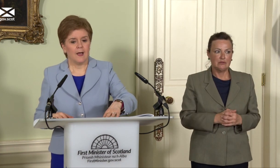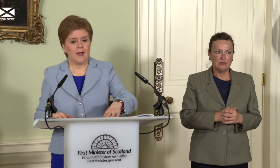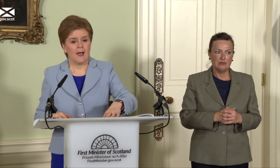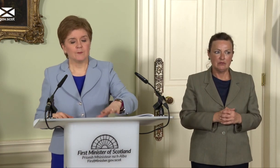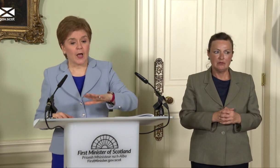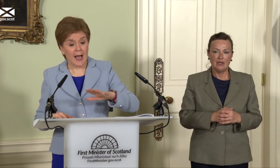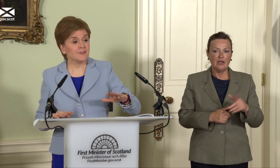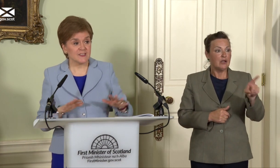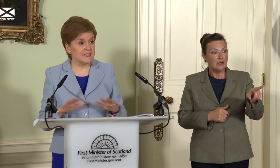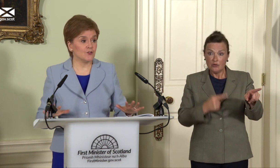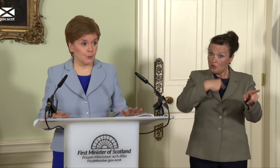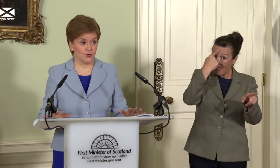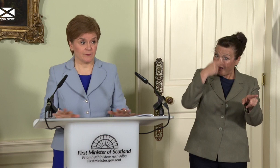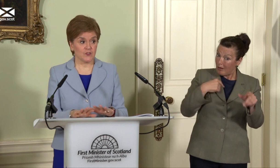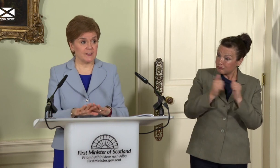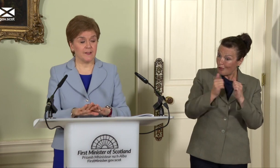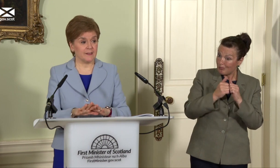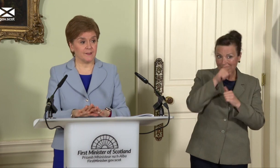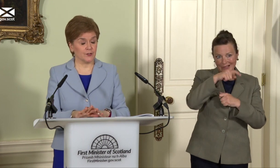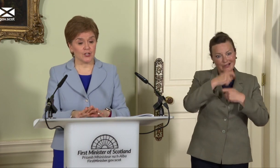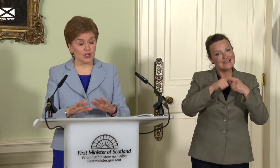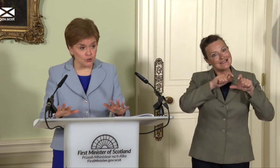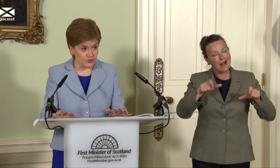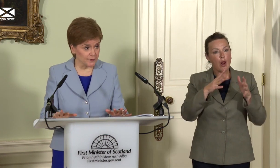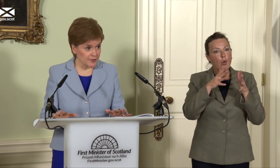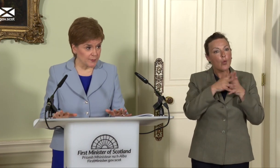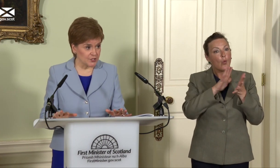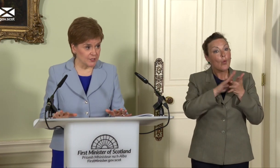Look, I haven’t seen the report, I’ve not seen the conclusions of the commissioner,